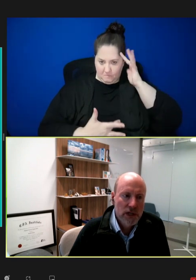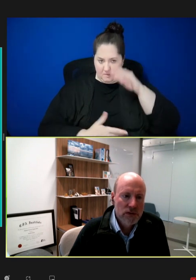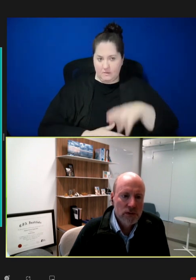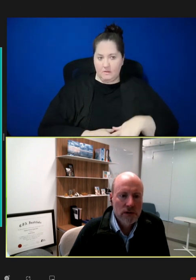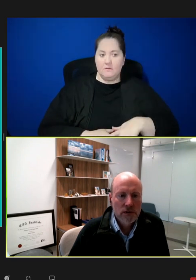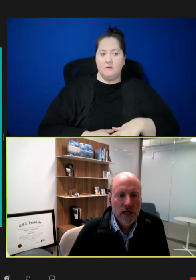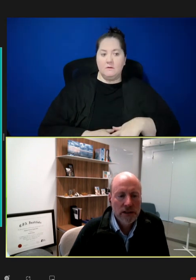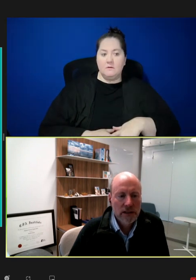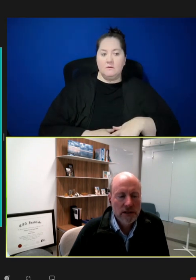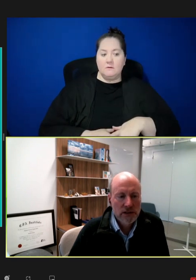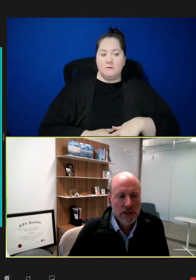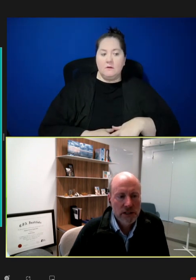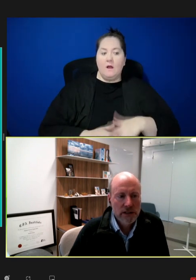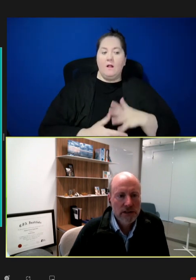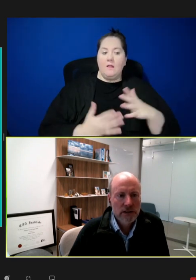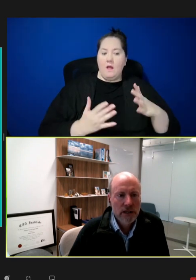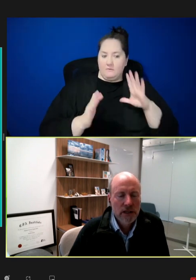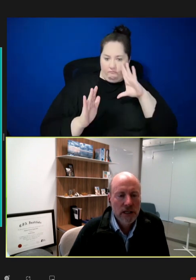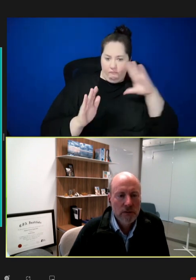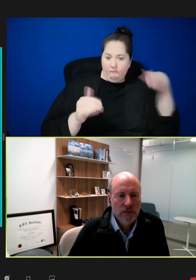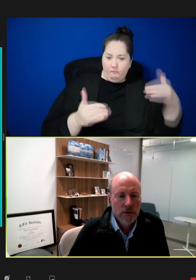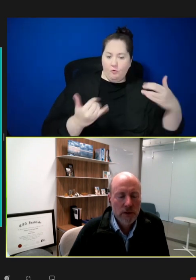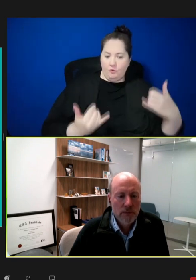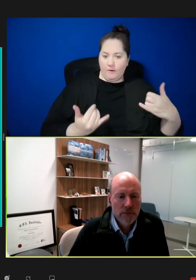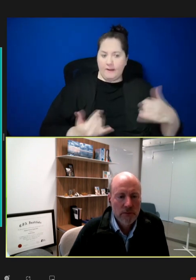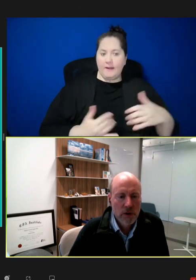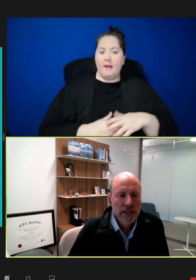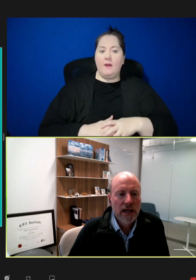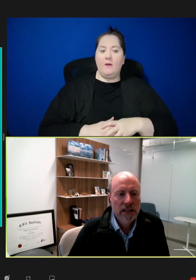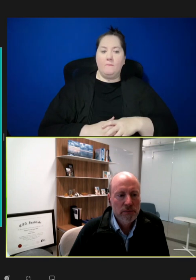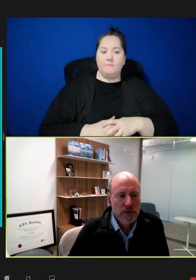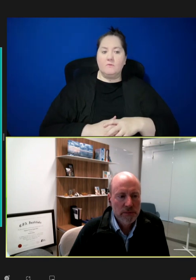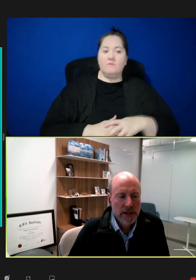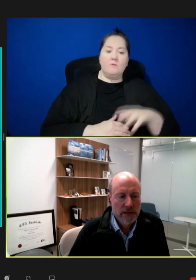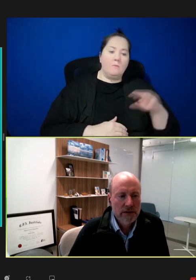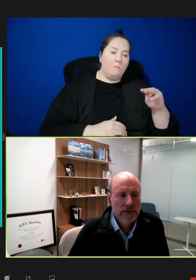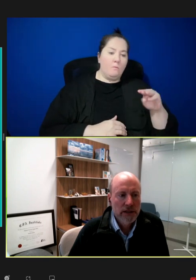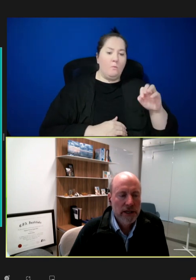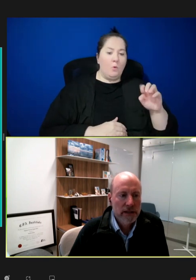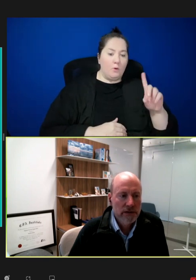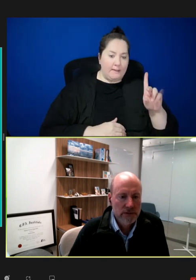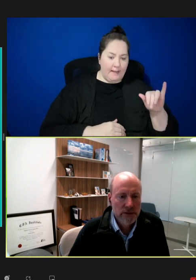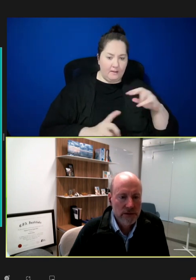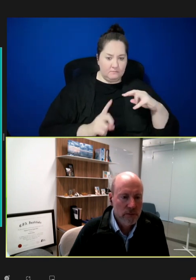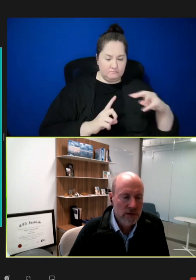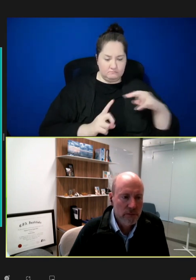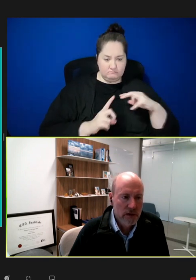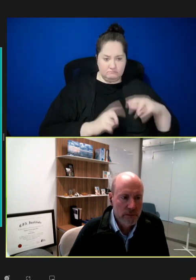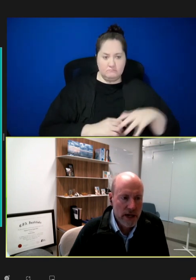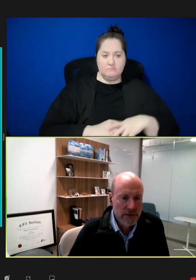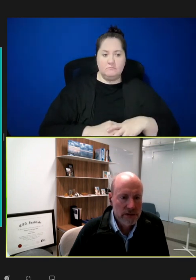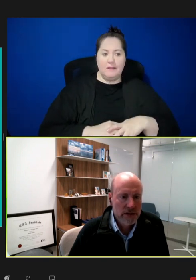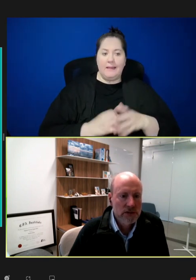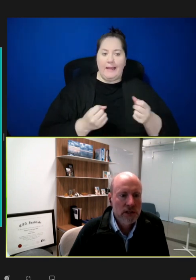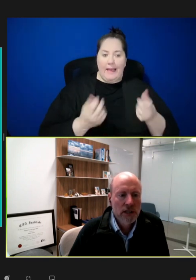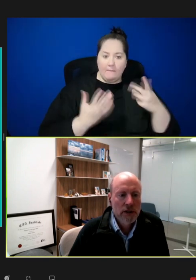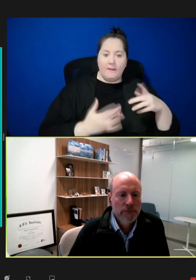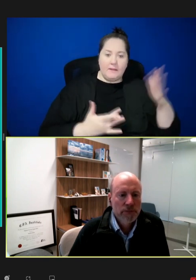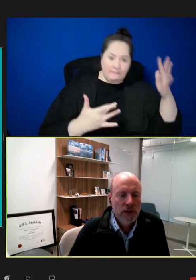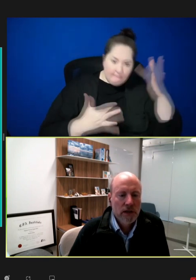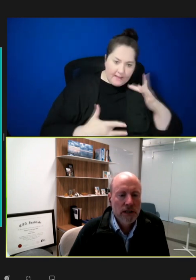that's where a lot of the concentration is from a modality perspective and a number of pathogens. On